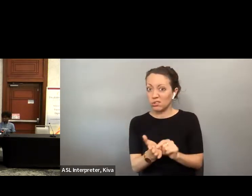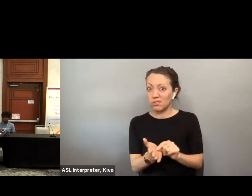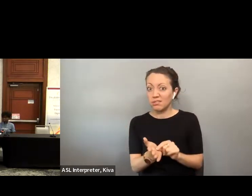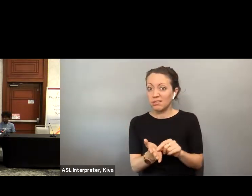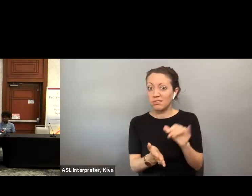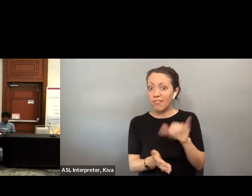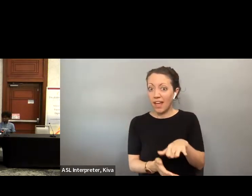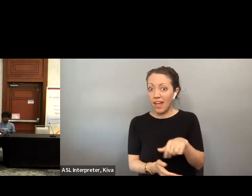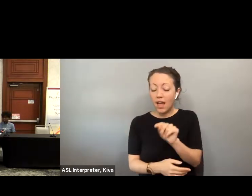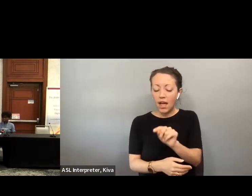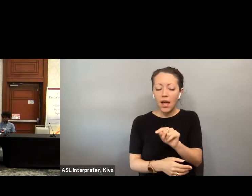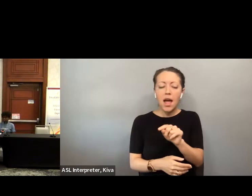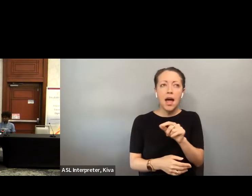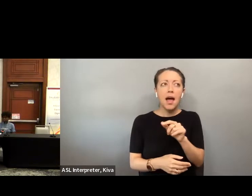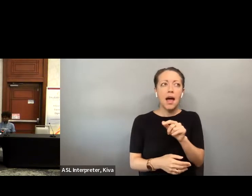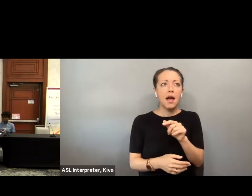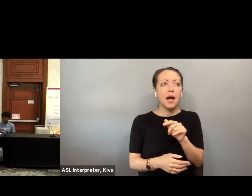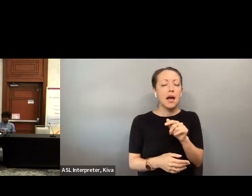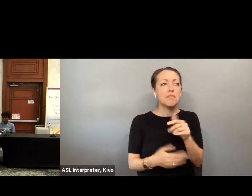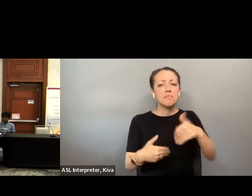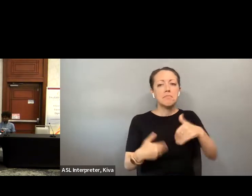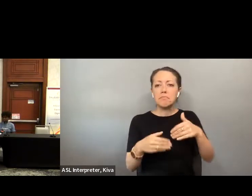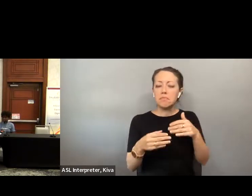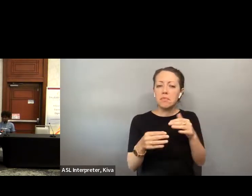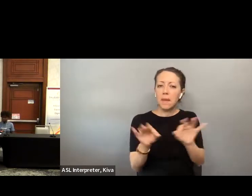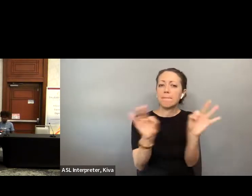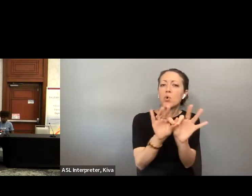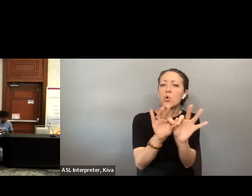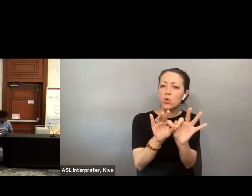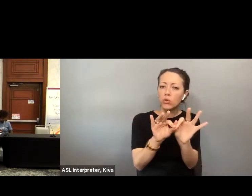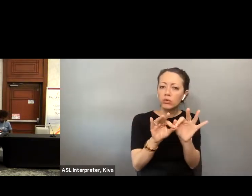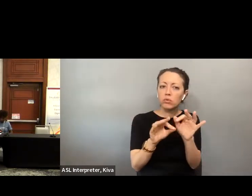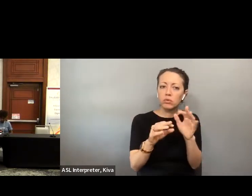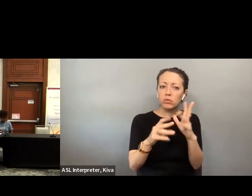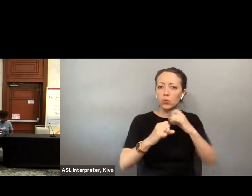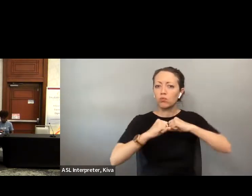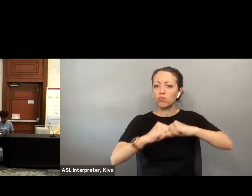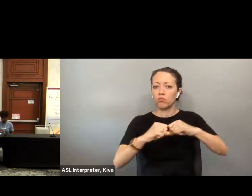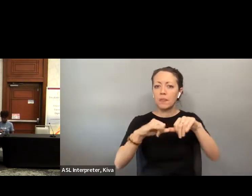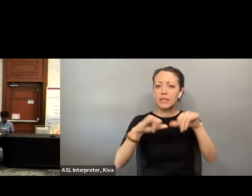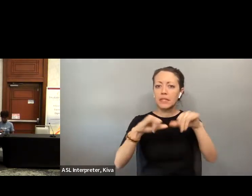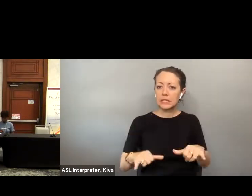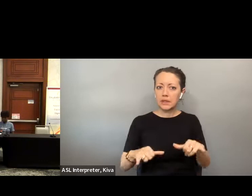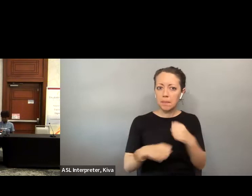paper component in the transition of the ballot from being electronic thing to being a physical entity that has to be returned is a